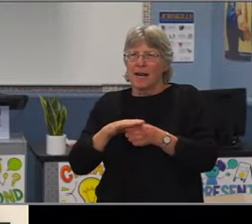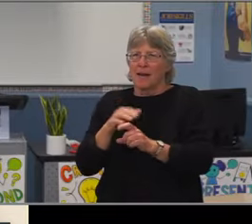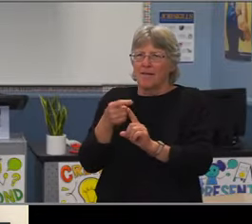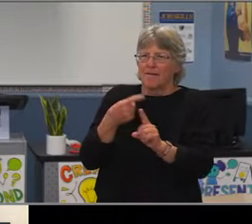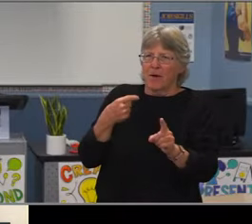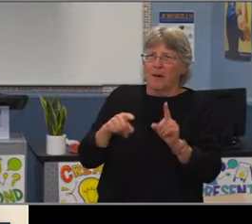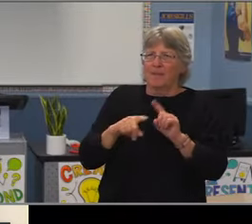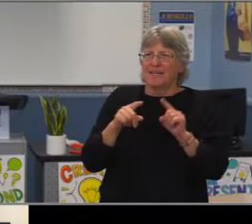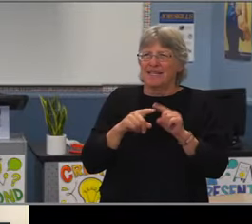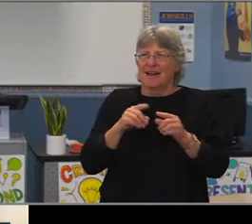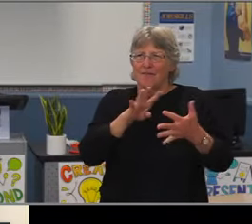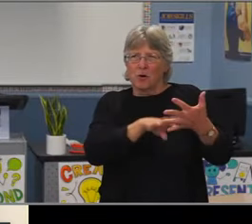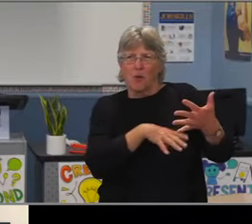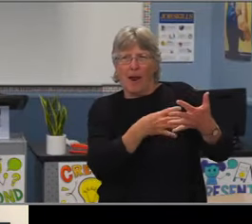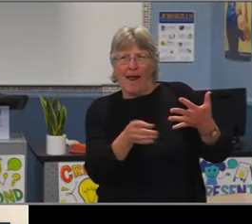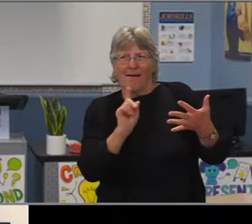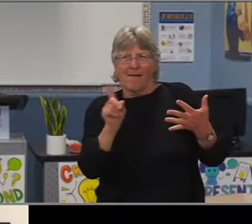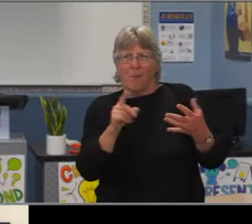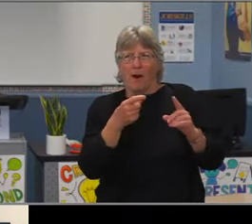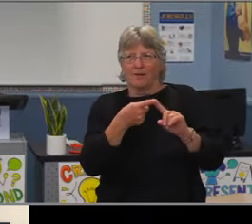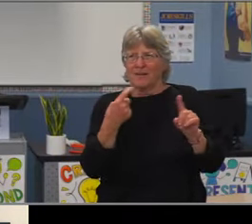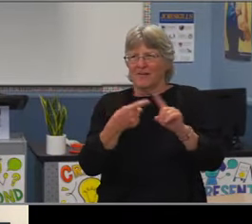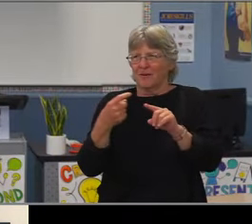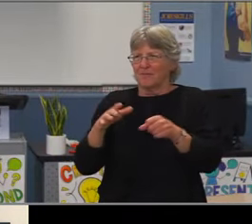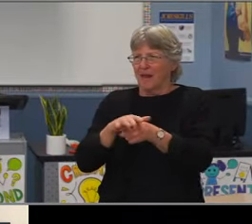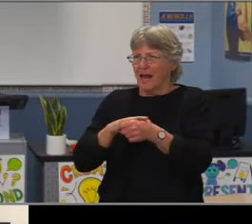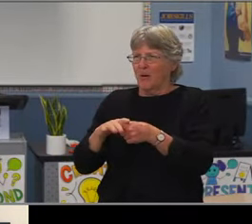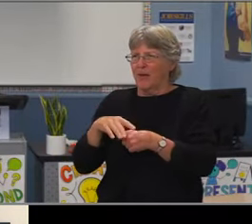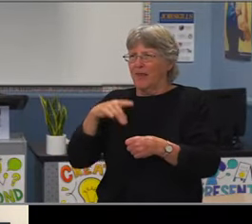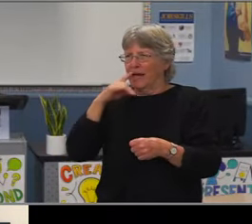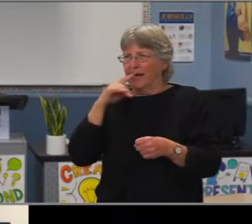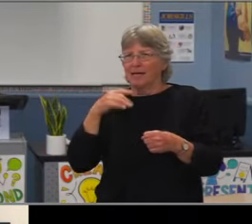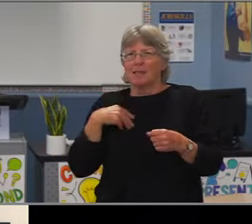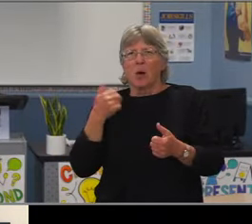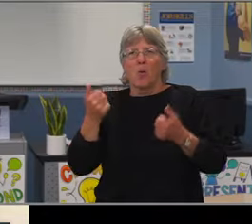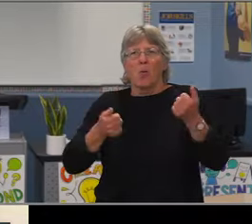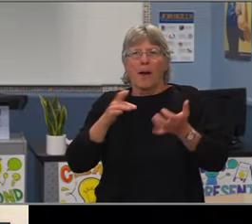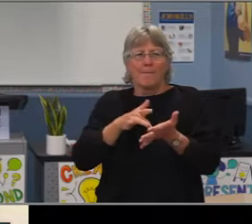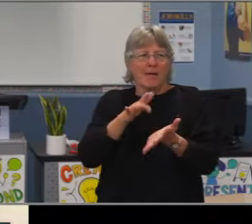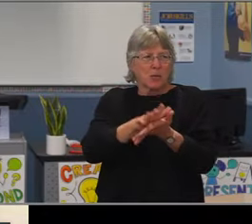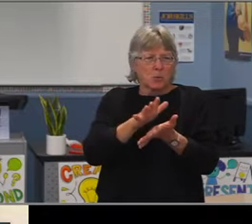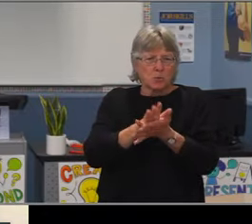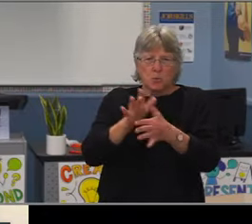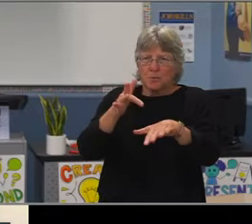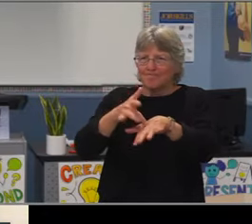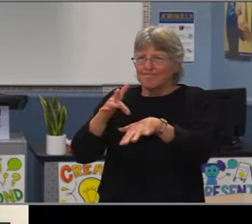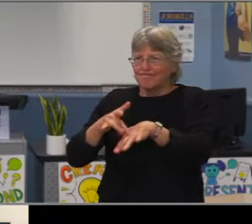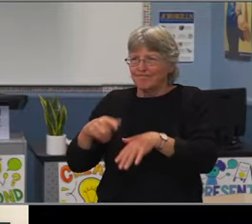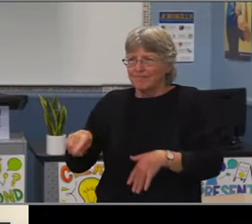especially around that chronic absenteeism and how that is a plan that we have as she said from very early on,